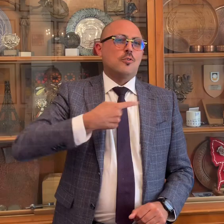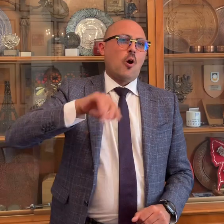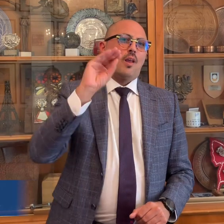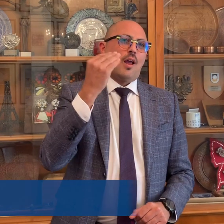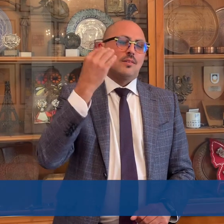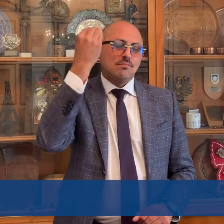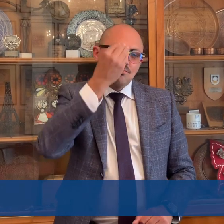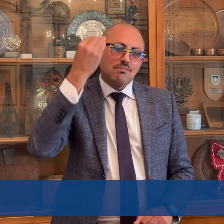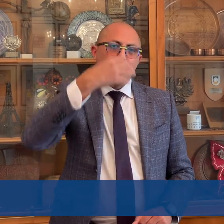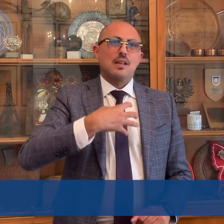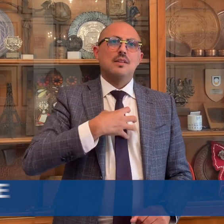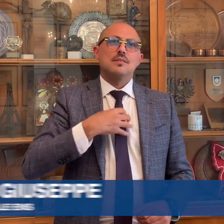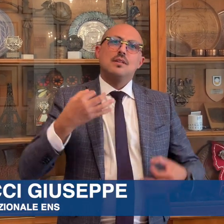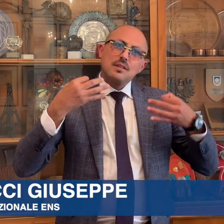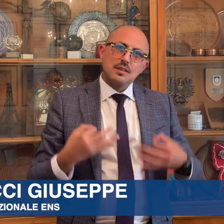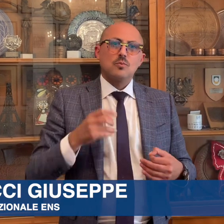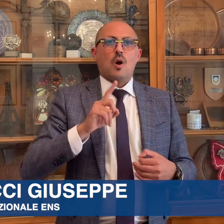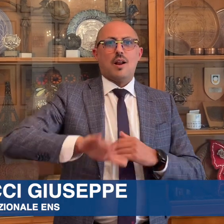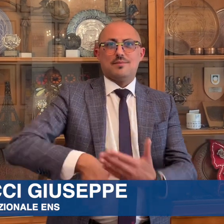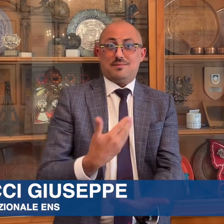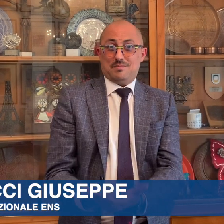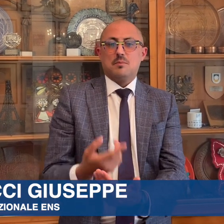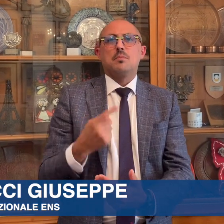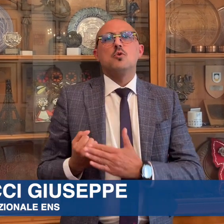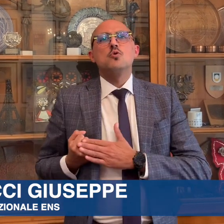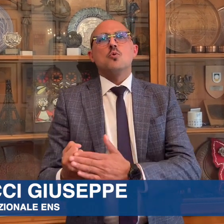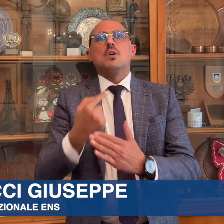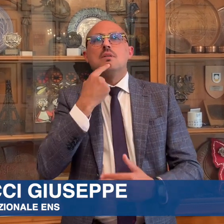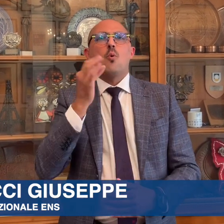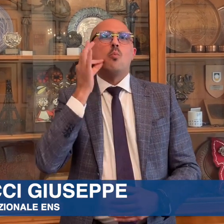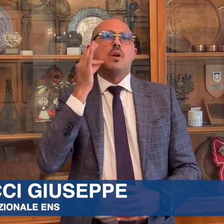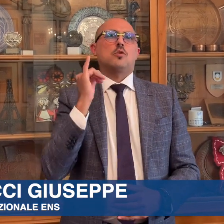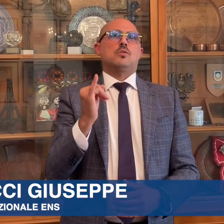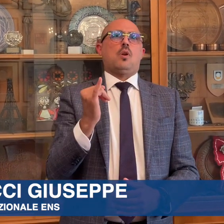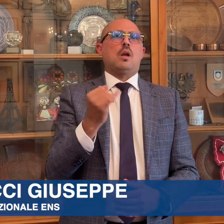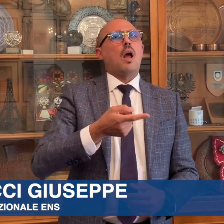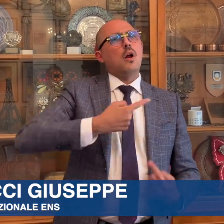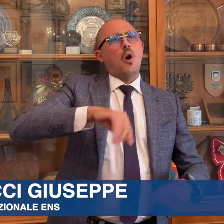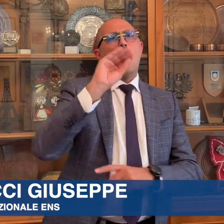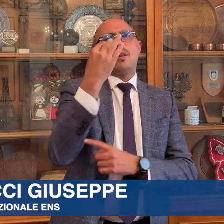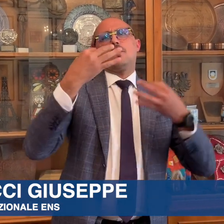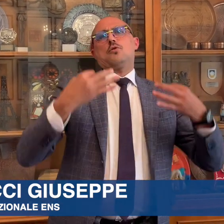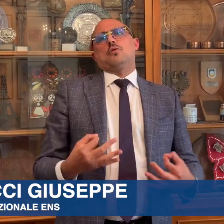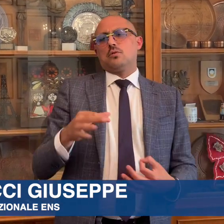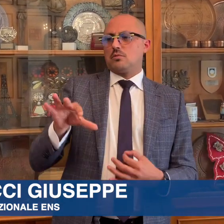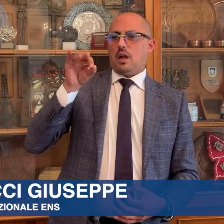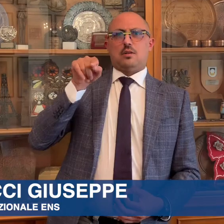Good morning, we the National Association of the Deaf of Italy (ENS) have put Humberto Insolera forward as a candidate for the position of president for the World Federation of the Deaf and we support candidature